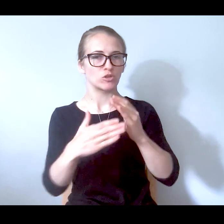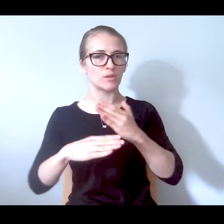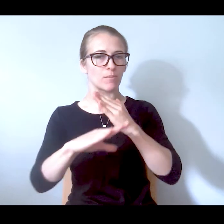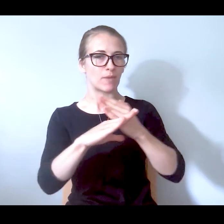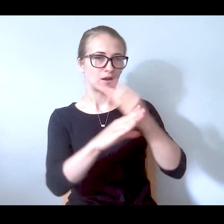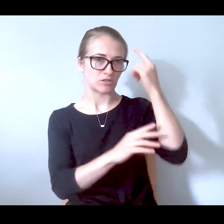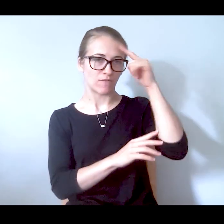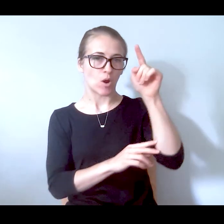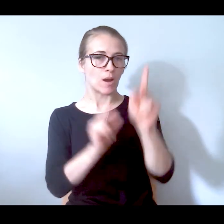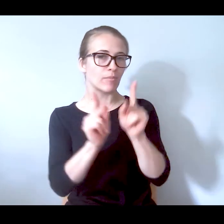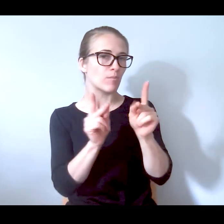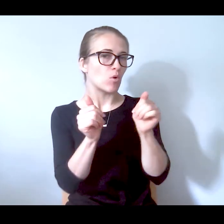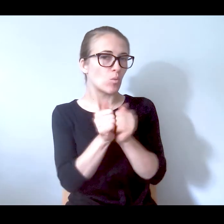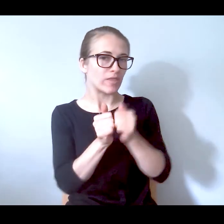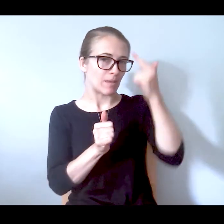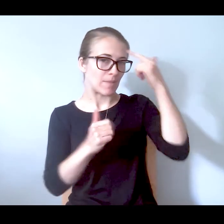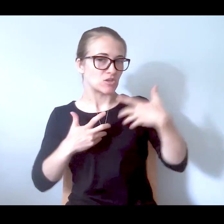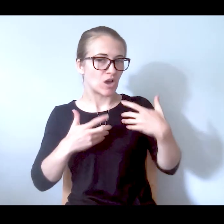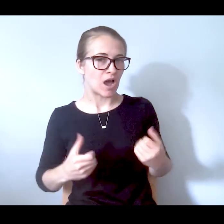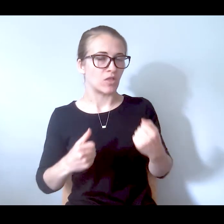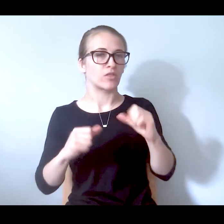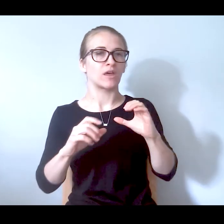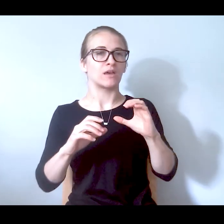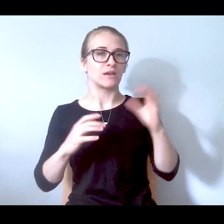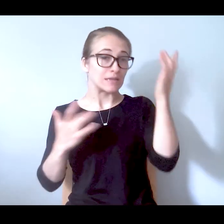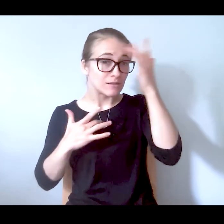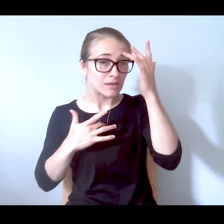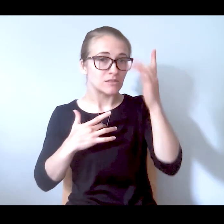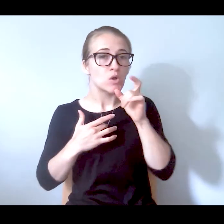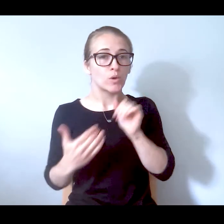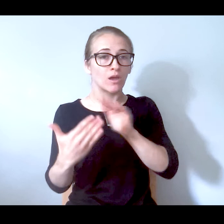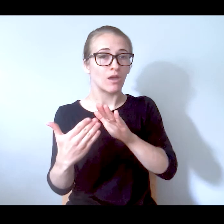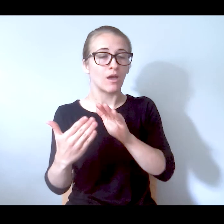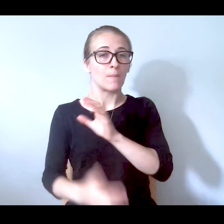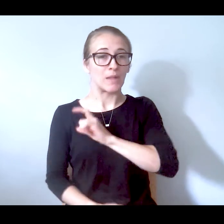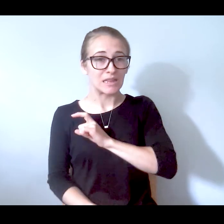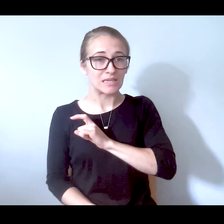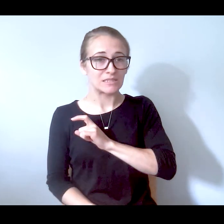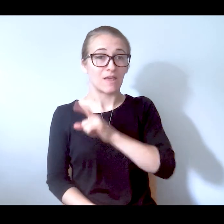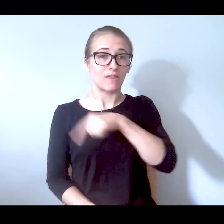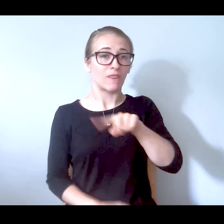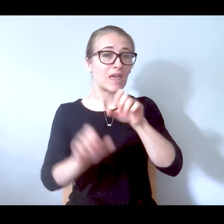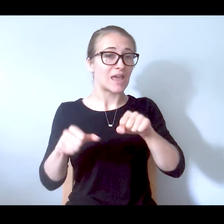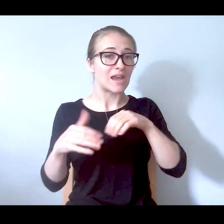state bill that reduces the barriers for people with mental health conditions who have run-ins with the